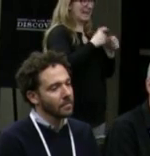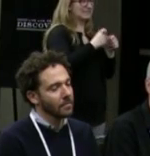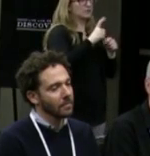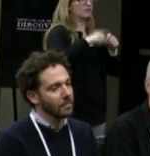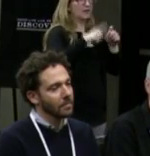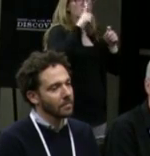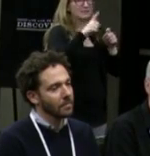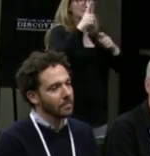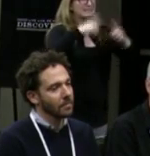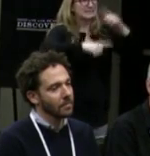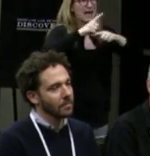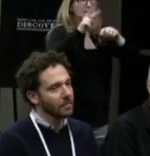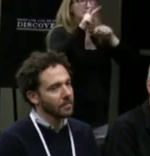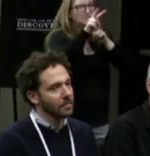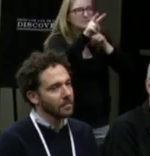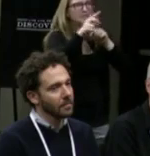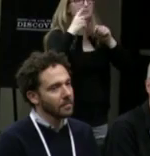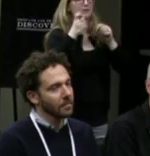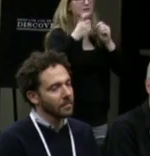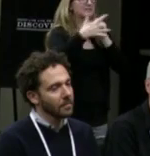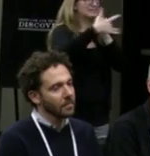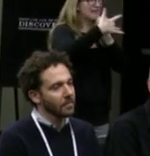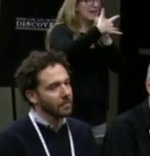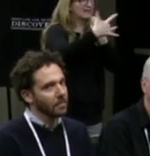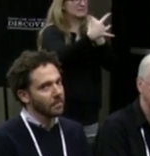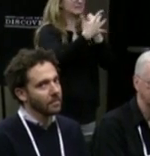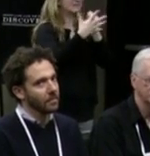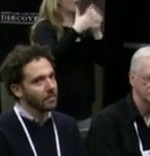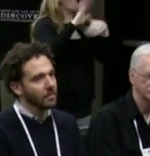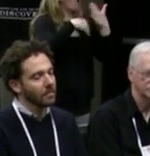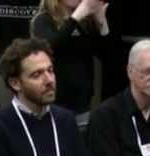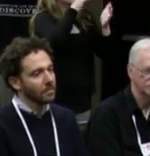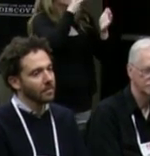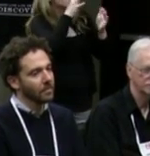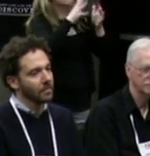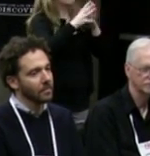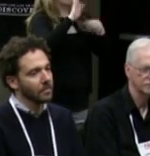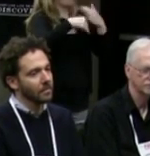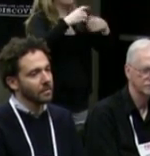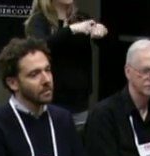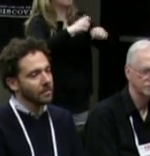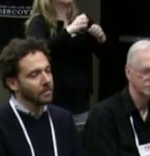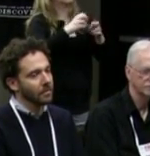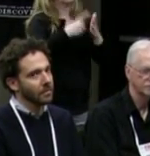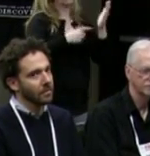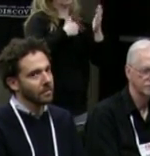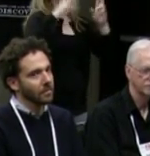and see anybody. So what I'm hoping to unpack a little today